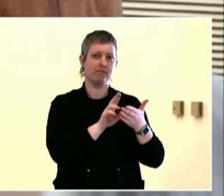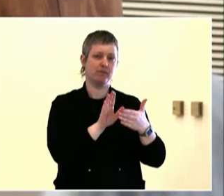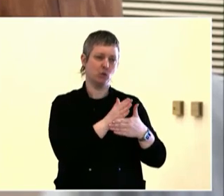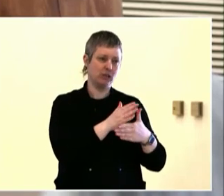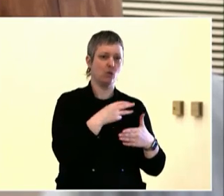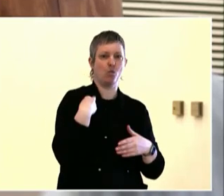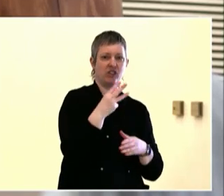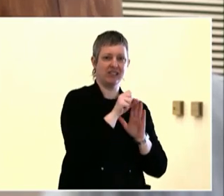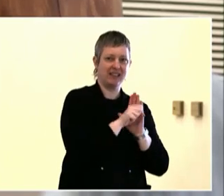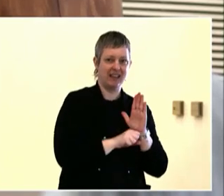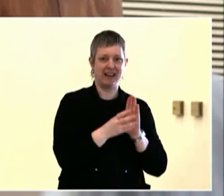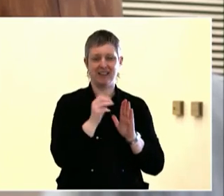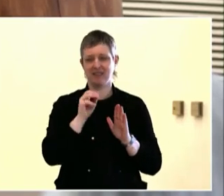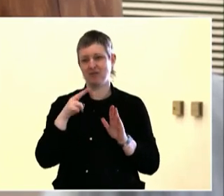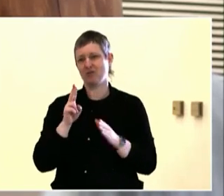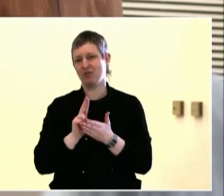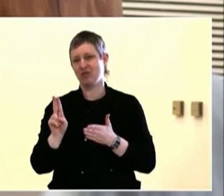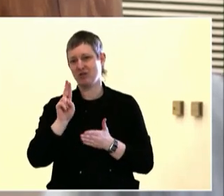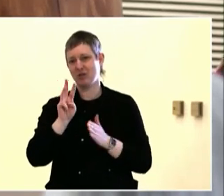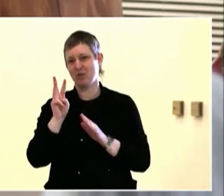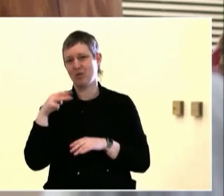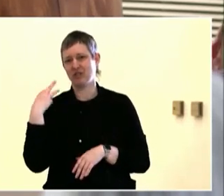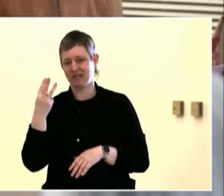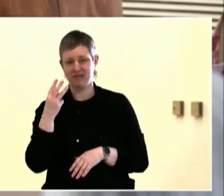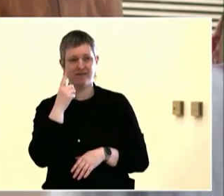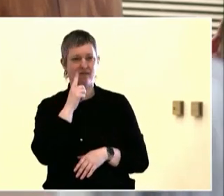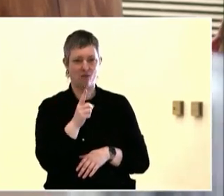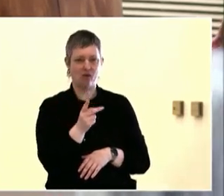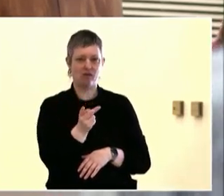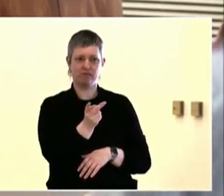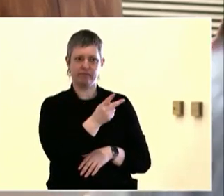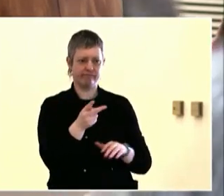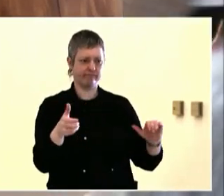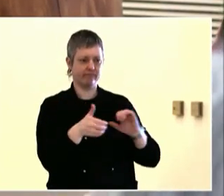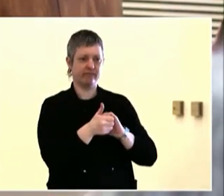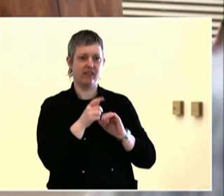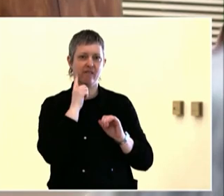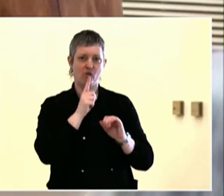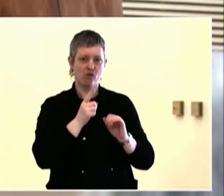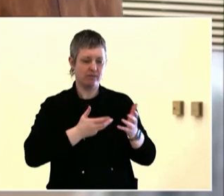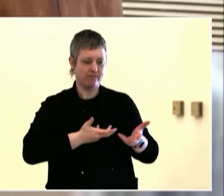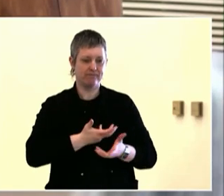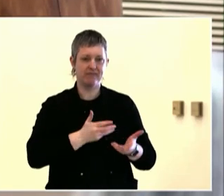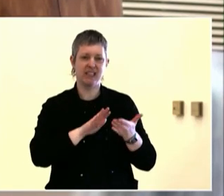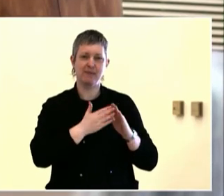Damon, and I'm a project consultant with Oregon's Kitchen Table.